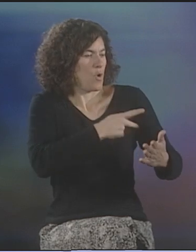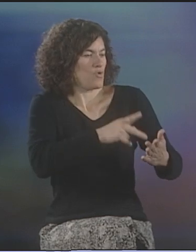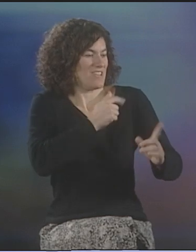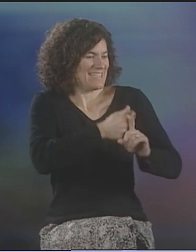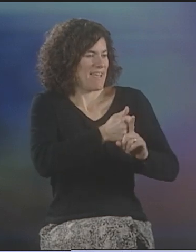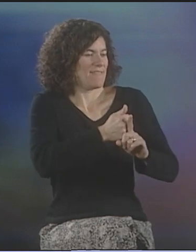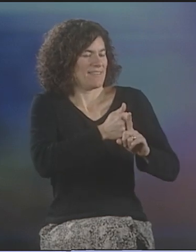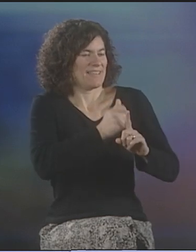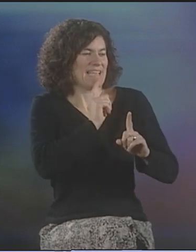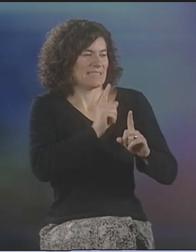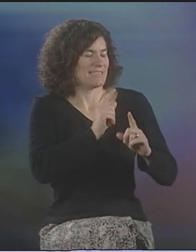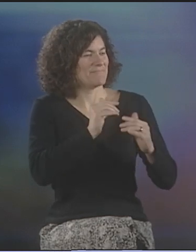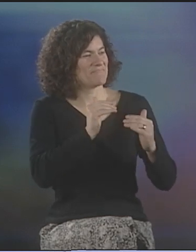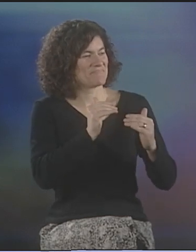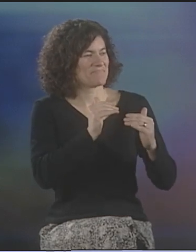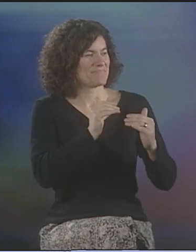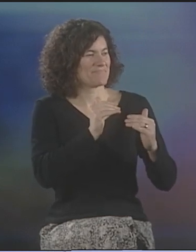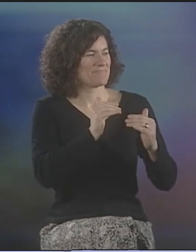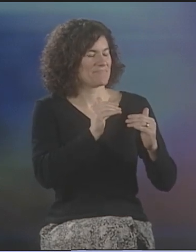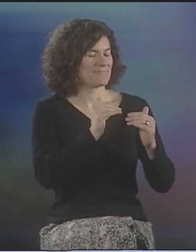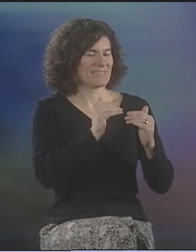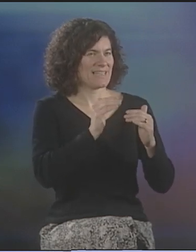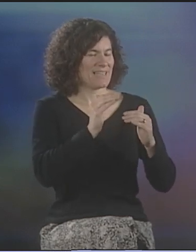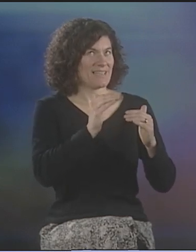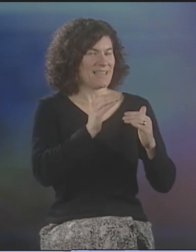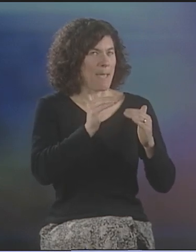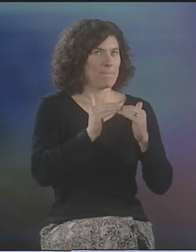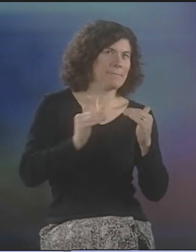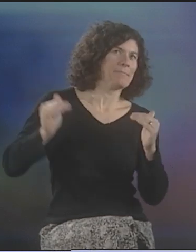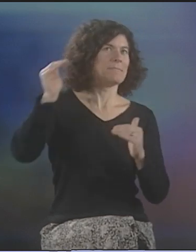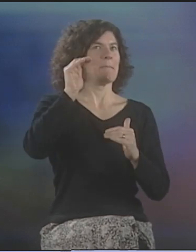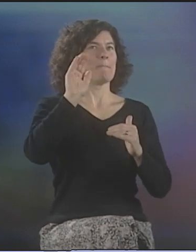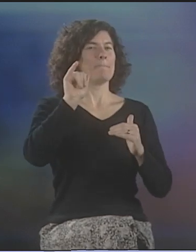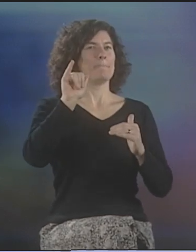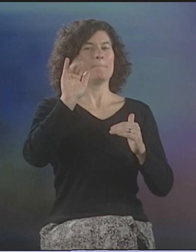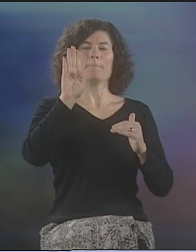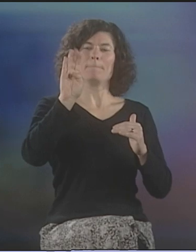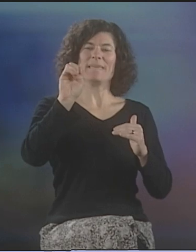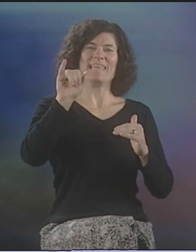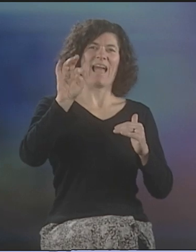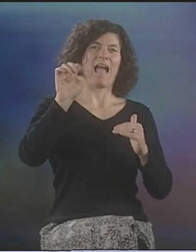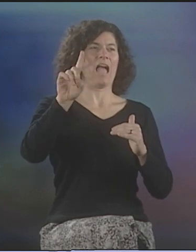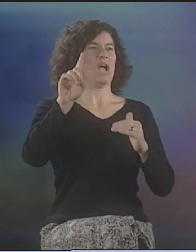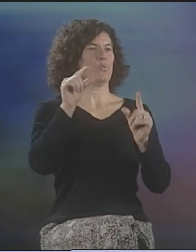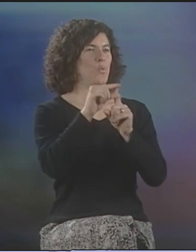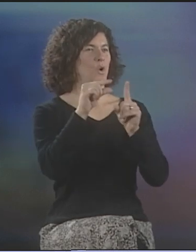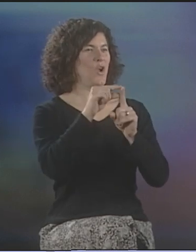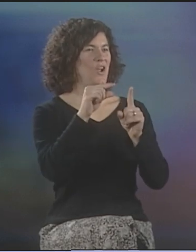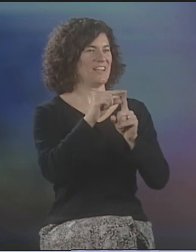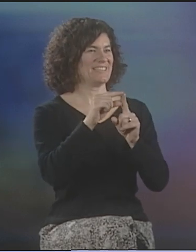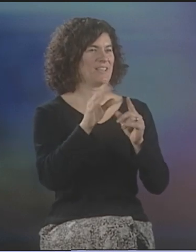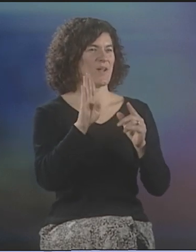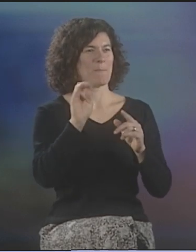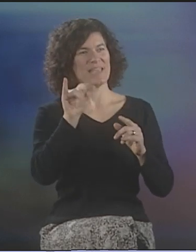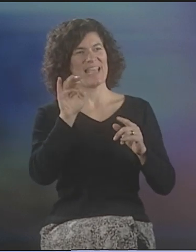BUT WHAT YOU'RE LEFT WITH IS THE FEELING OF IT. AND SO, I FEEL THAT POETRY IS ACTUALLY BEYOND THE WORDS